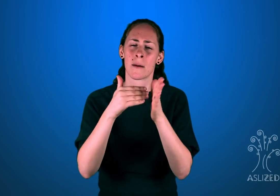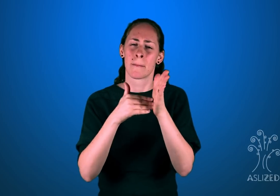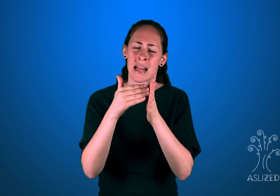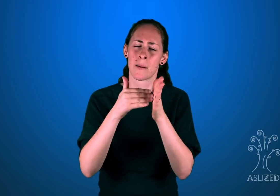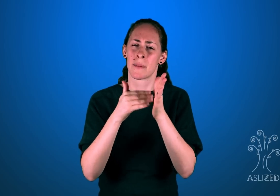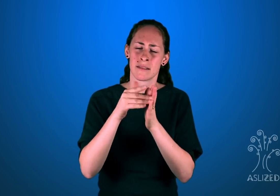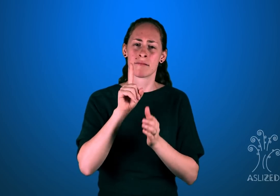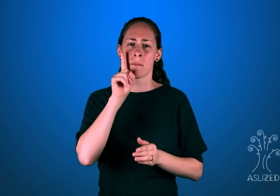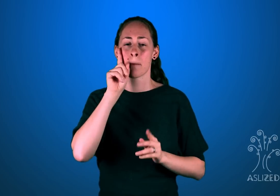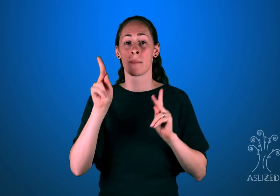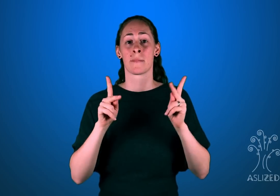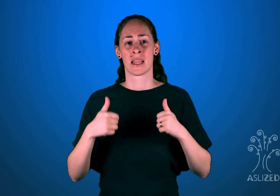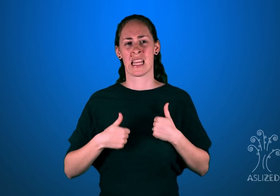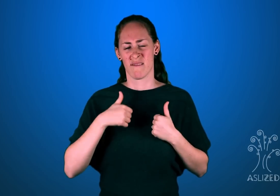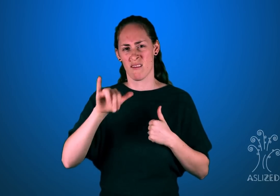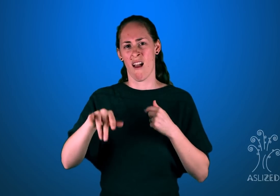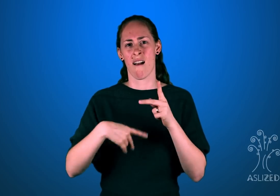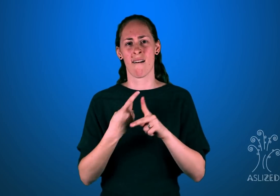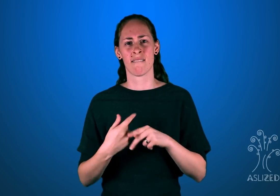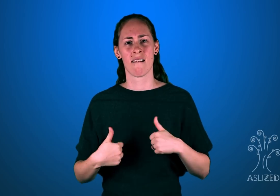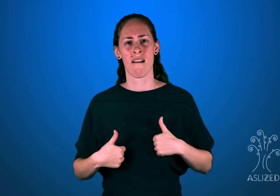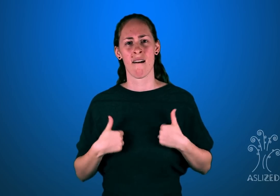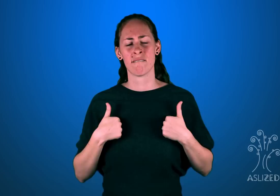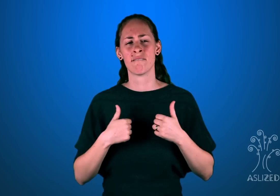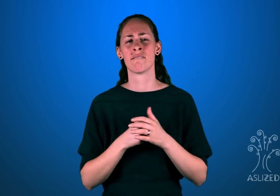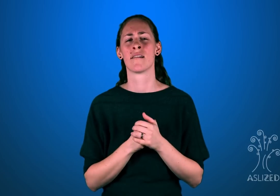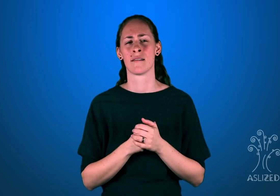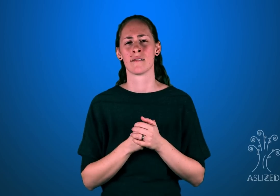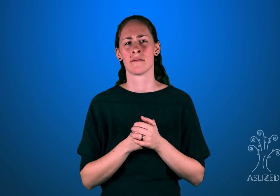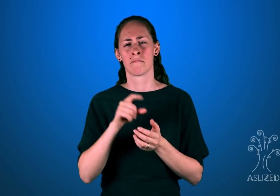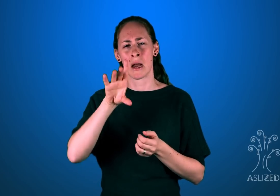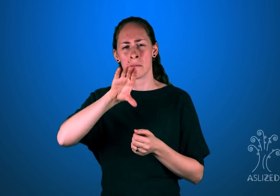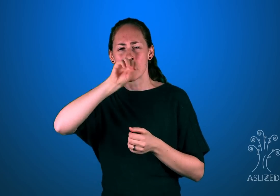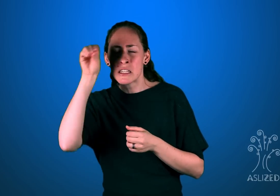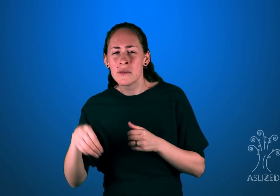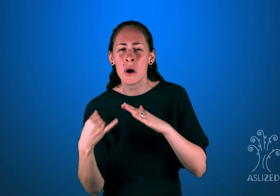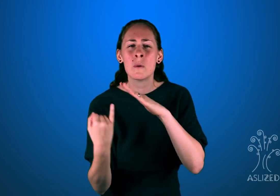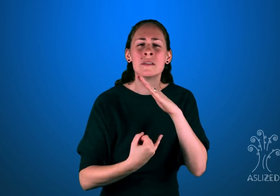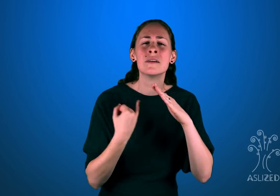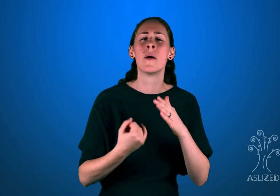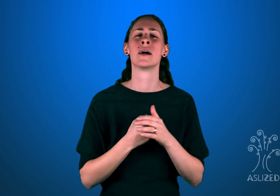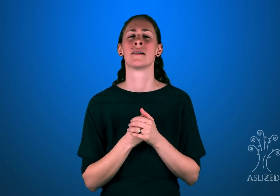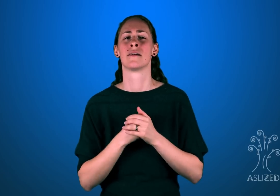Millions and millions of Deaf people live that type of life, in complete isolation with